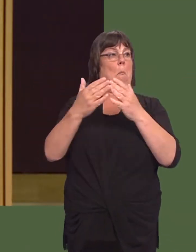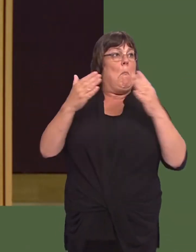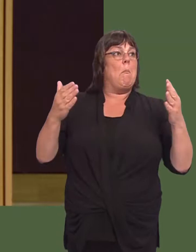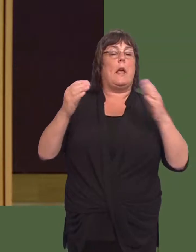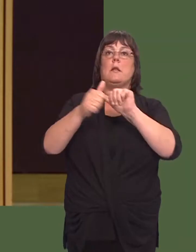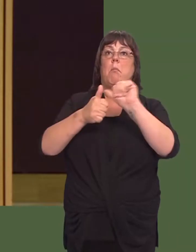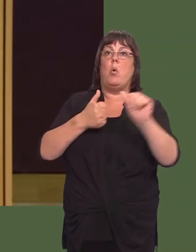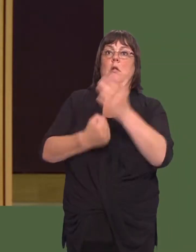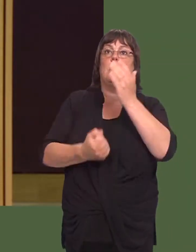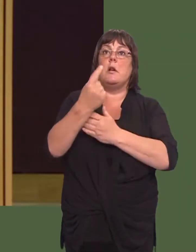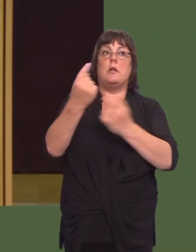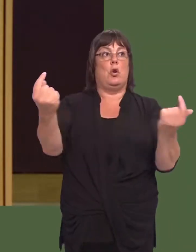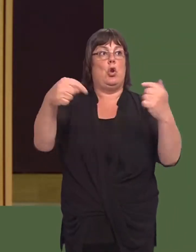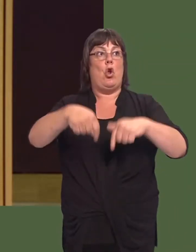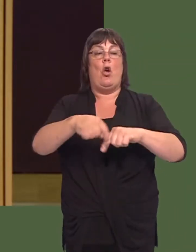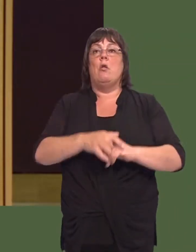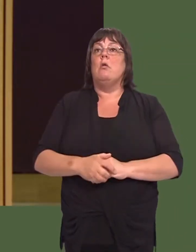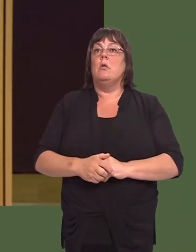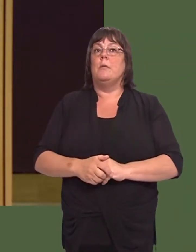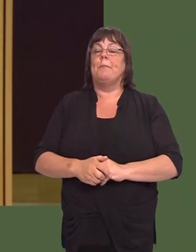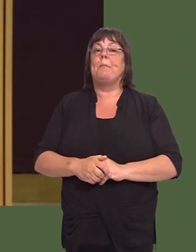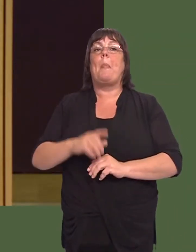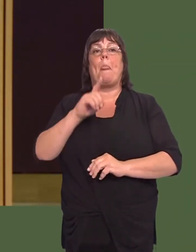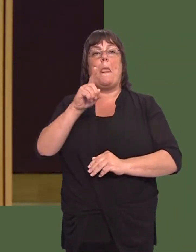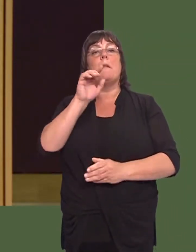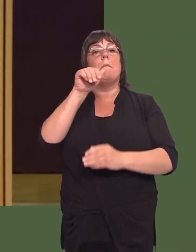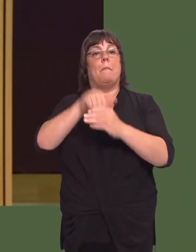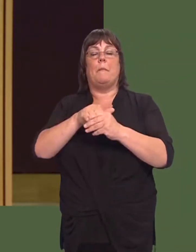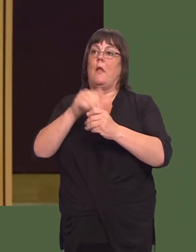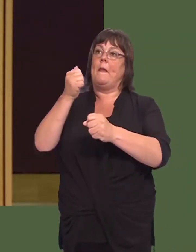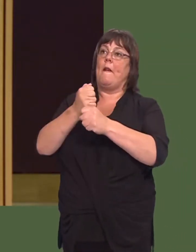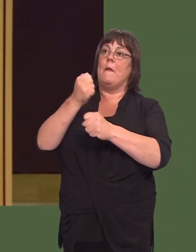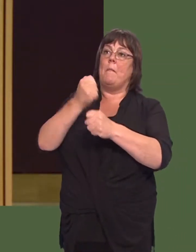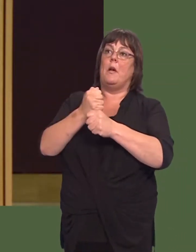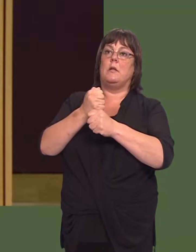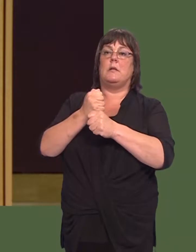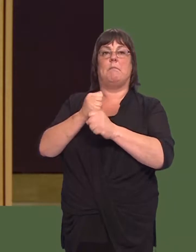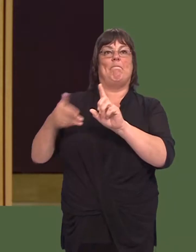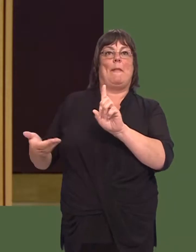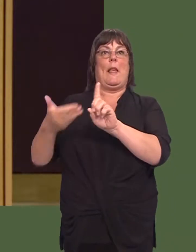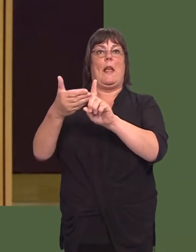And therefore this fits into the Governmentís overall objective for making Wales a major